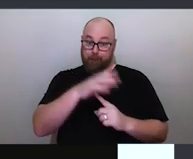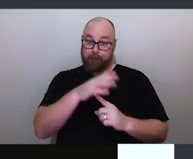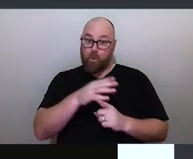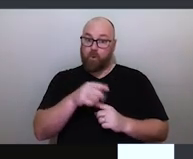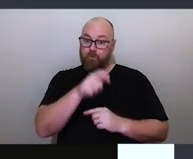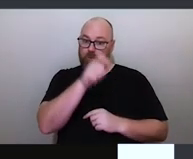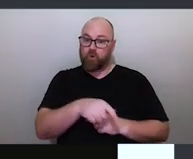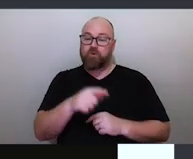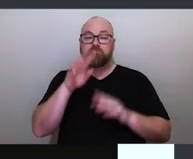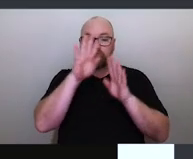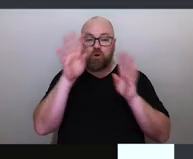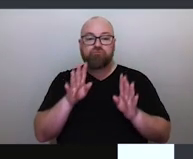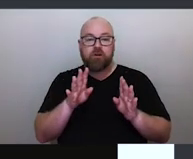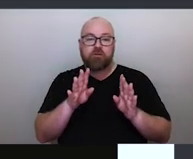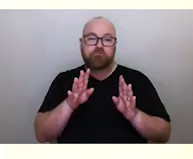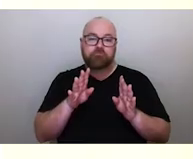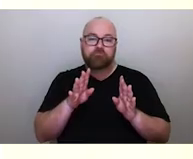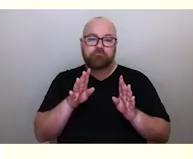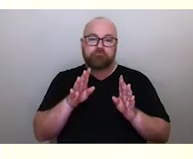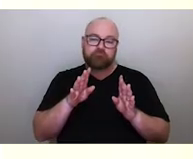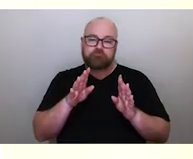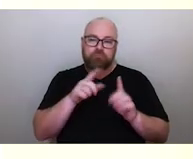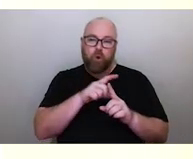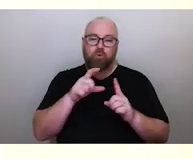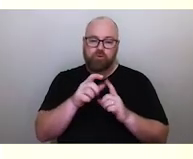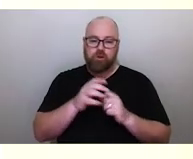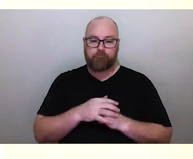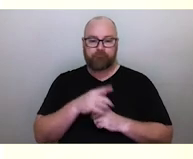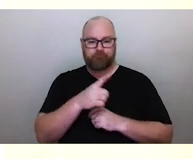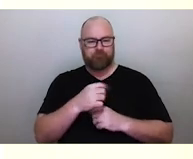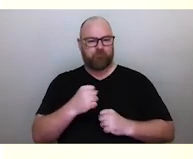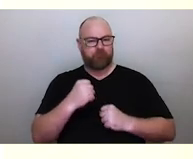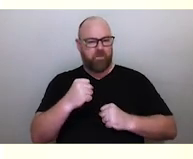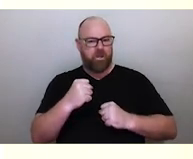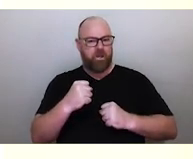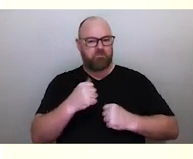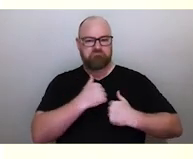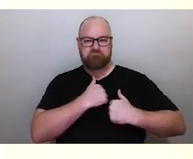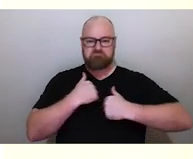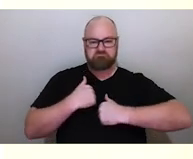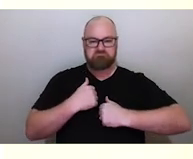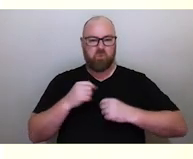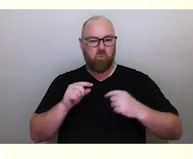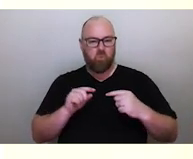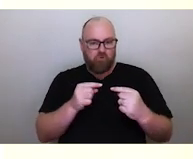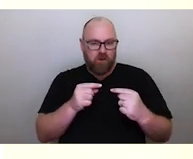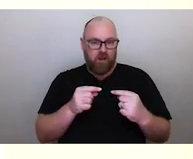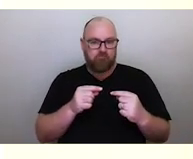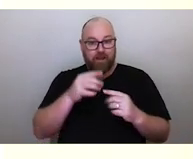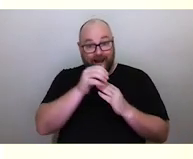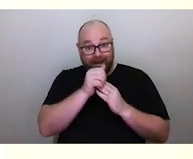Strait Islander culture. Tagai was considered a fierce warrior, a leader and a spiritual man.